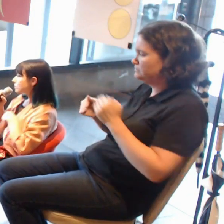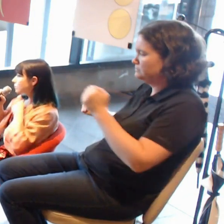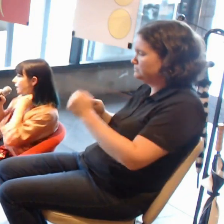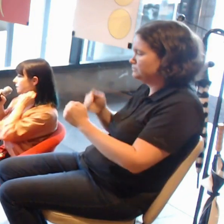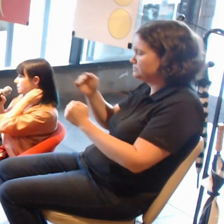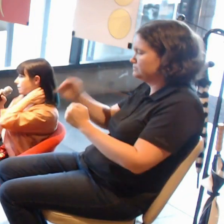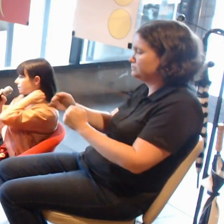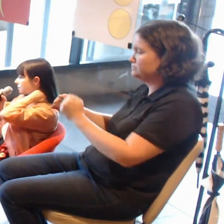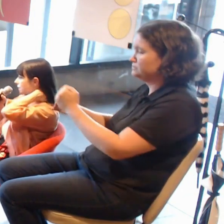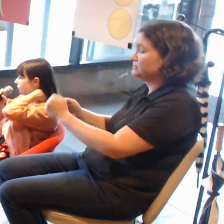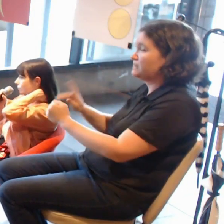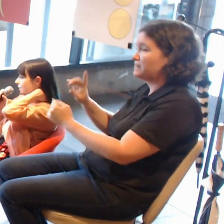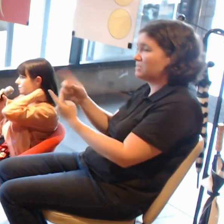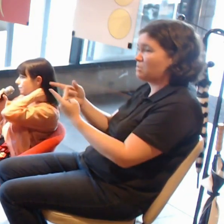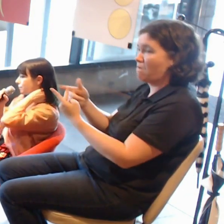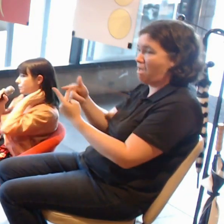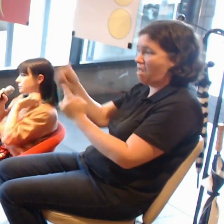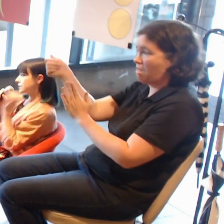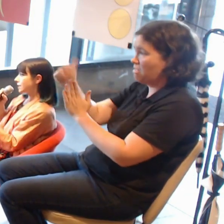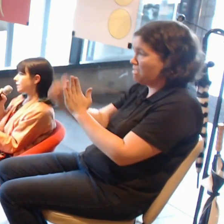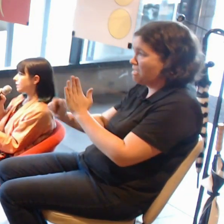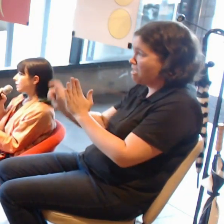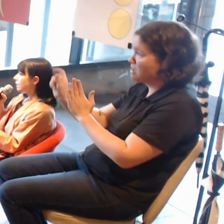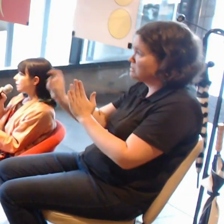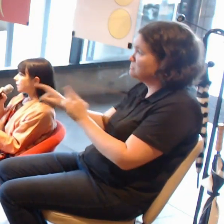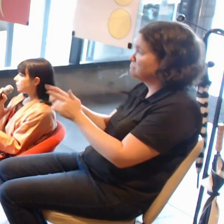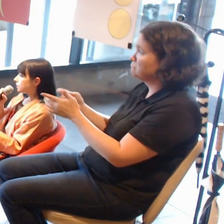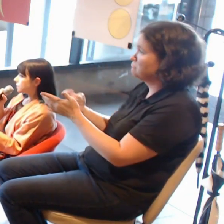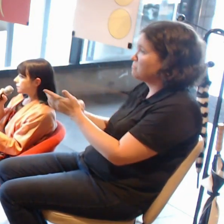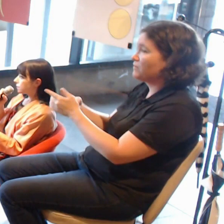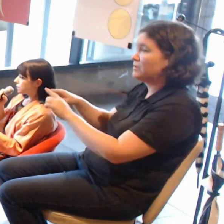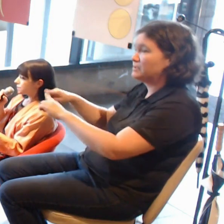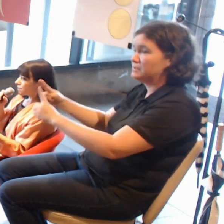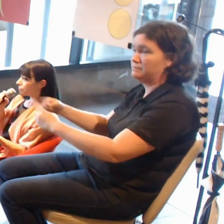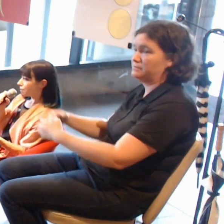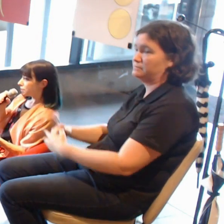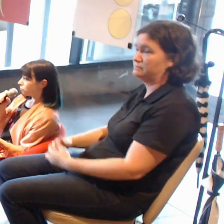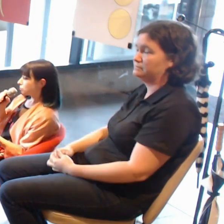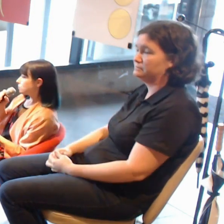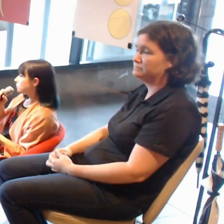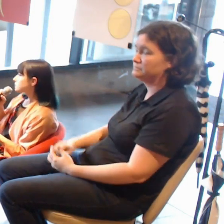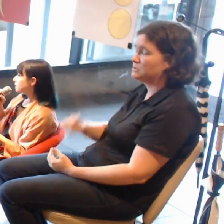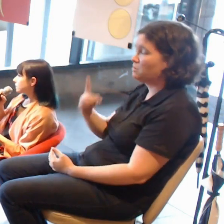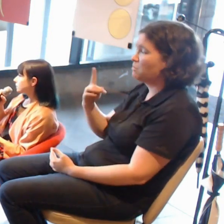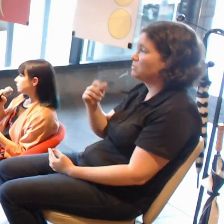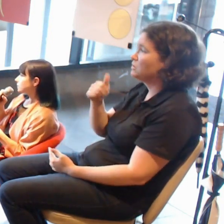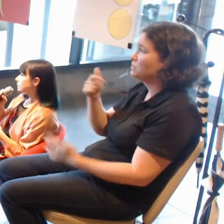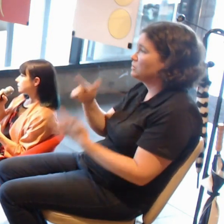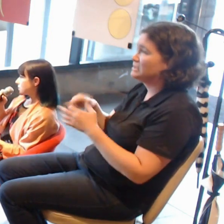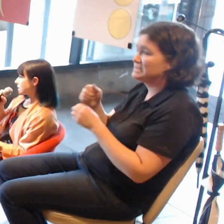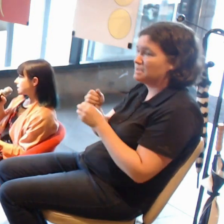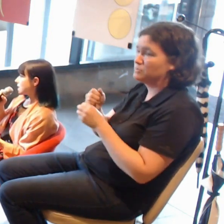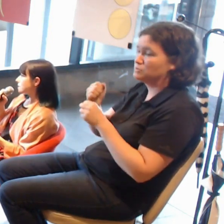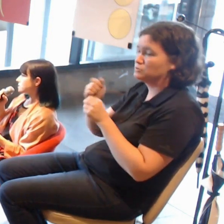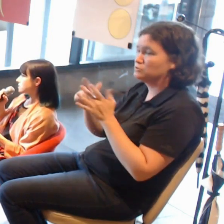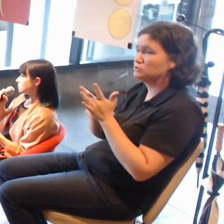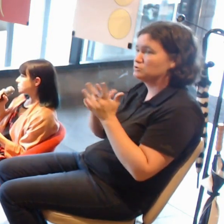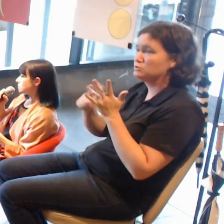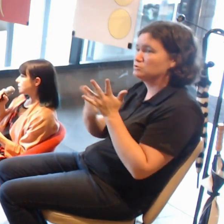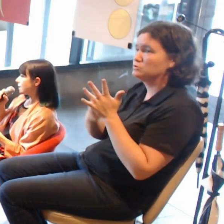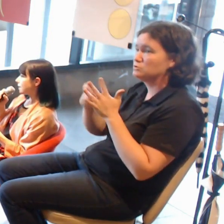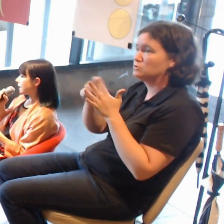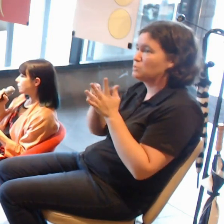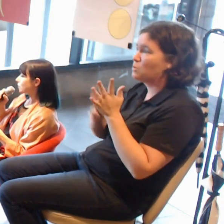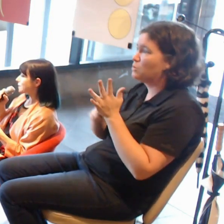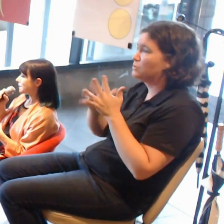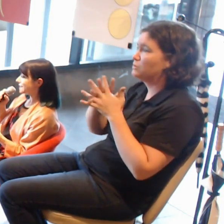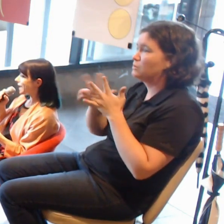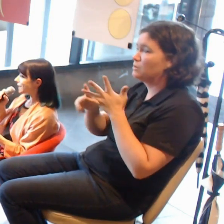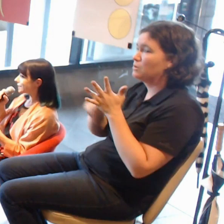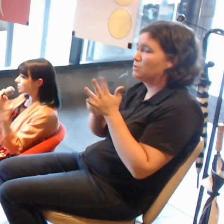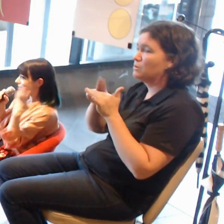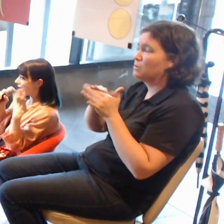For example, Jordan Wolfson, the American artist at the Whitney Biennale,